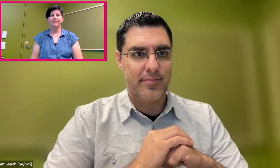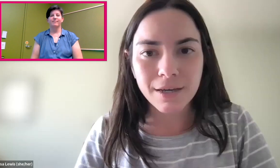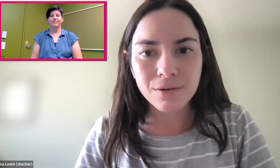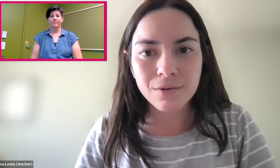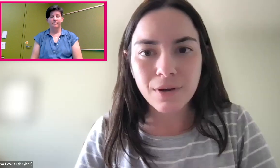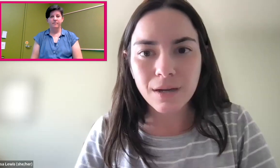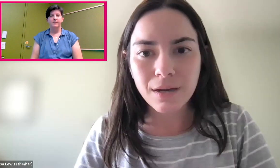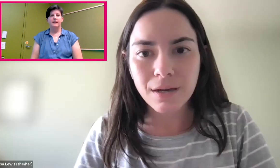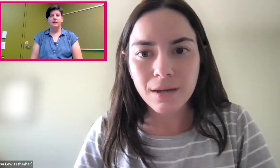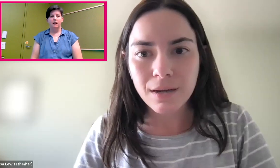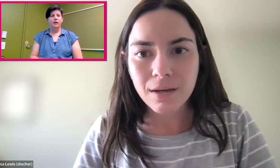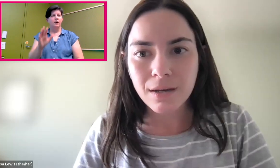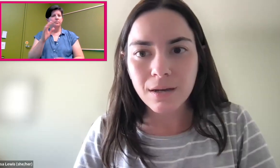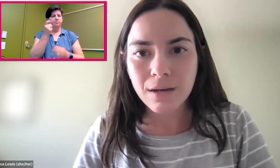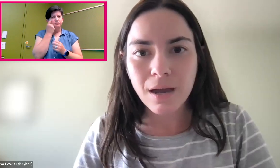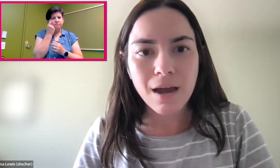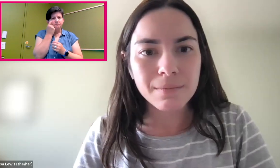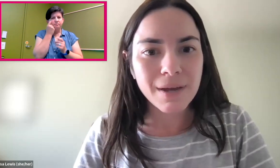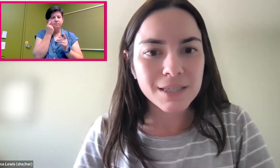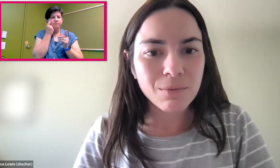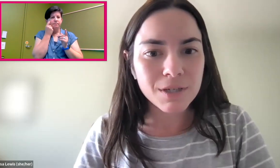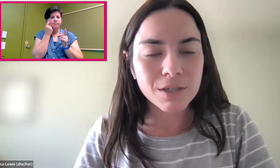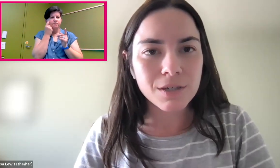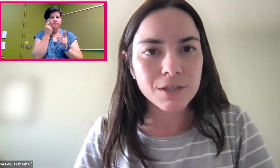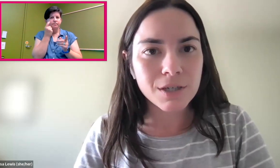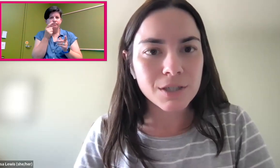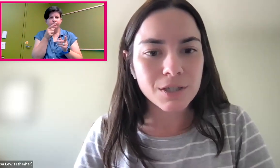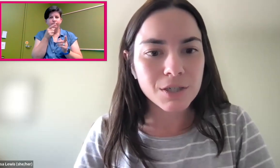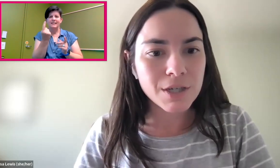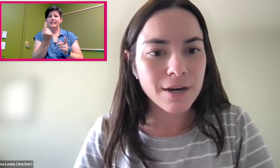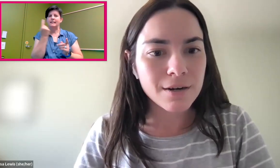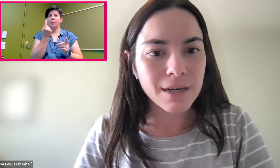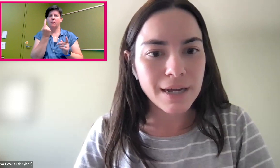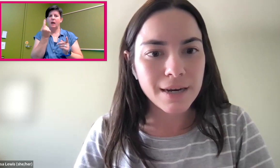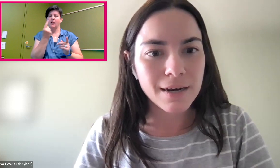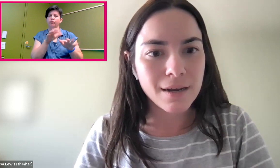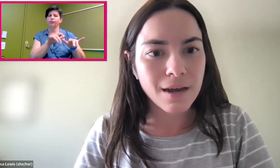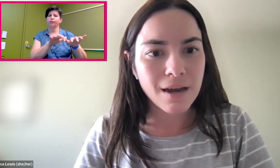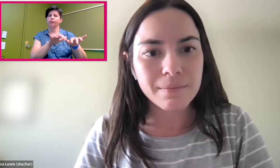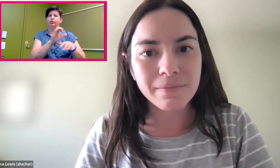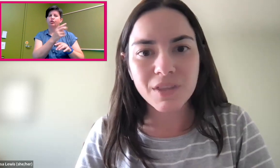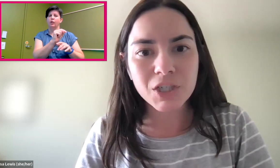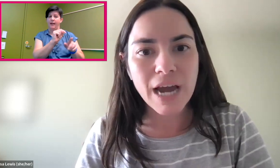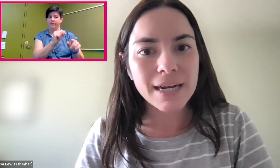Thank you. And someone just shared in the chat